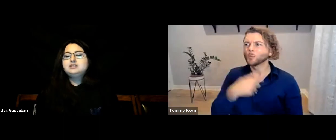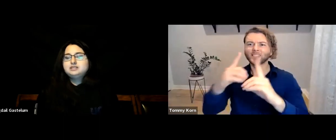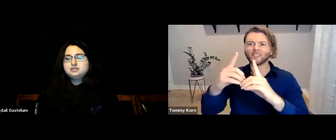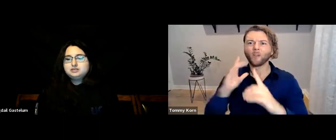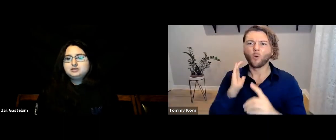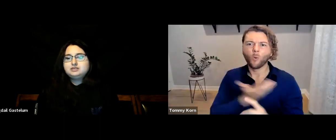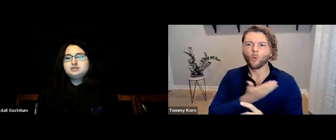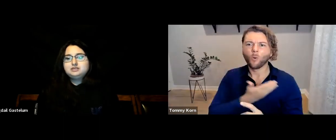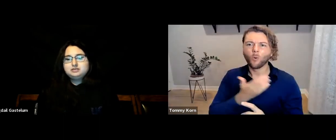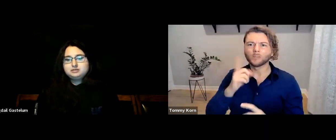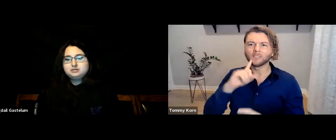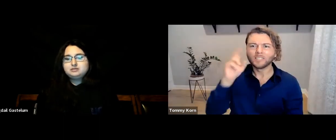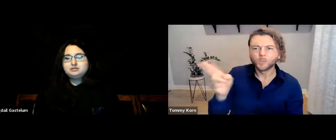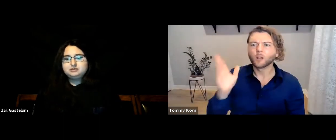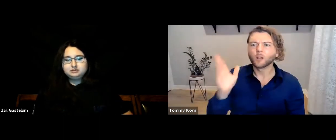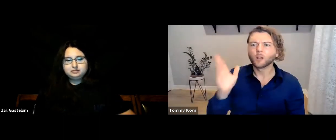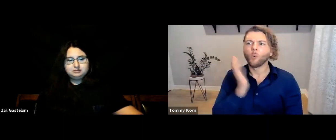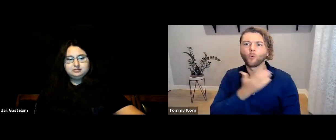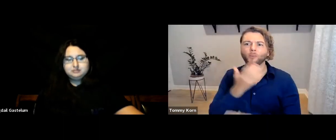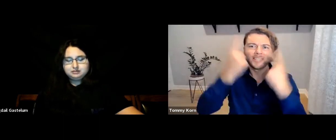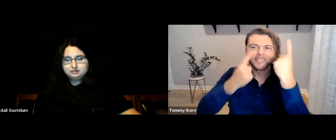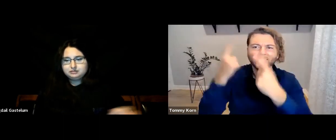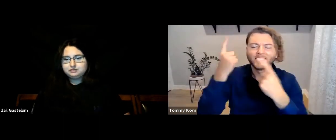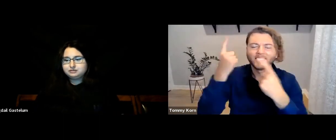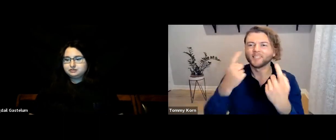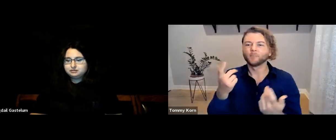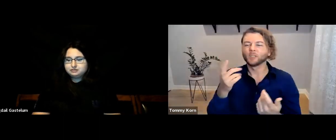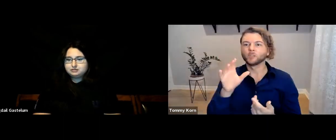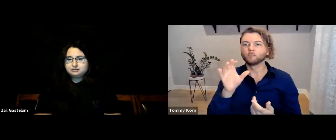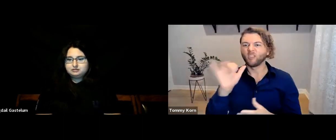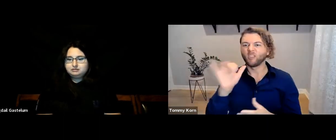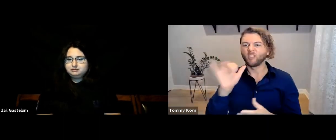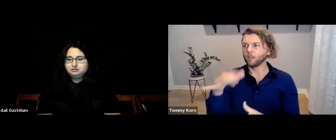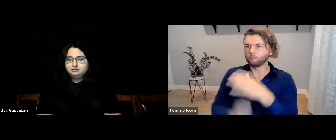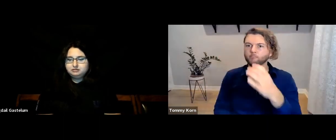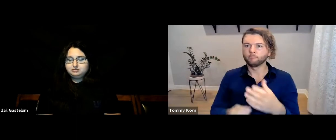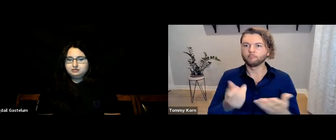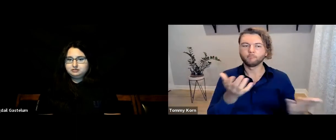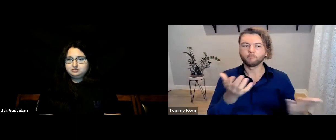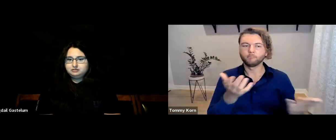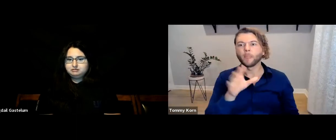to bringing our history and considerations to the forefront. That’s something that’s lacking.